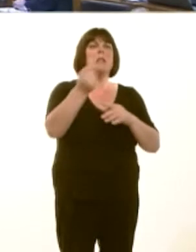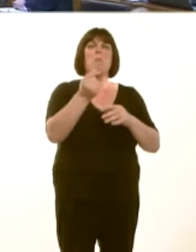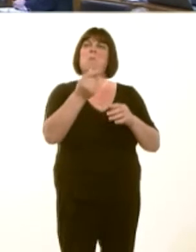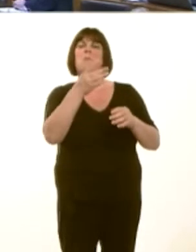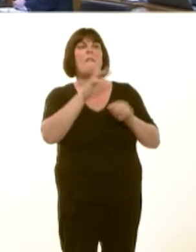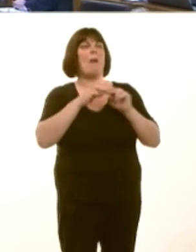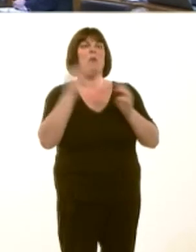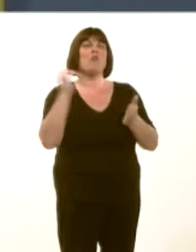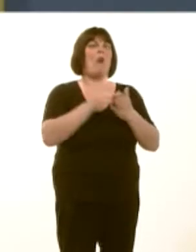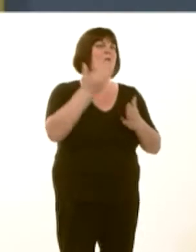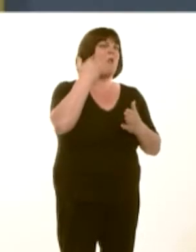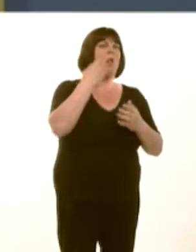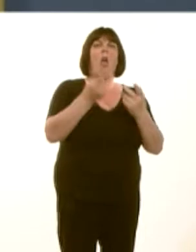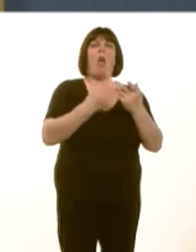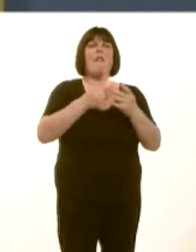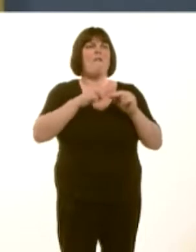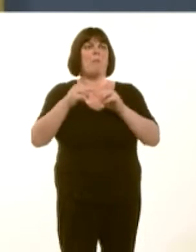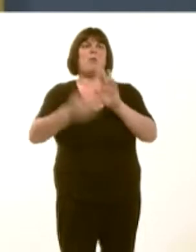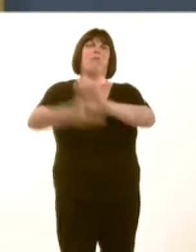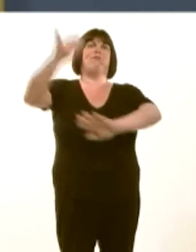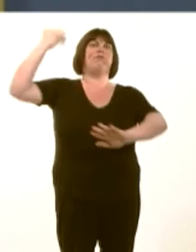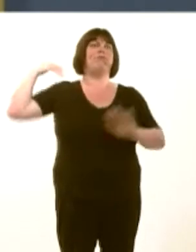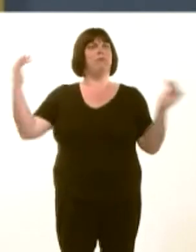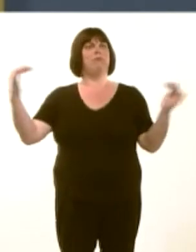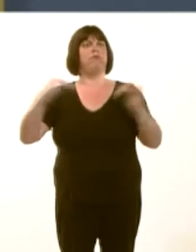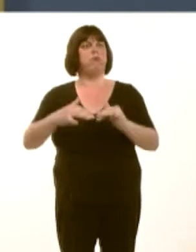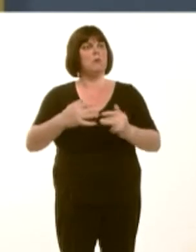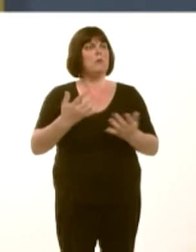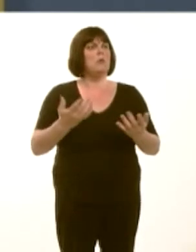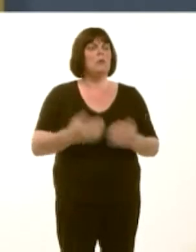Now, despite the fact that this is reserved, as I initially said, there is merit, I think,